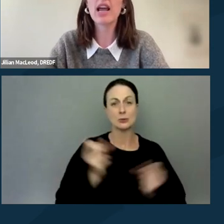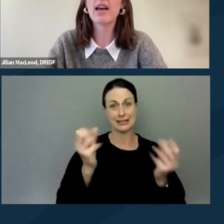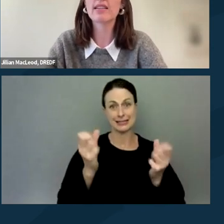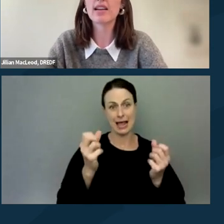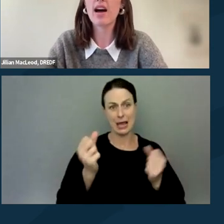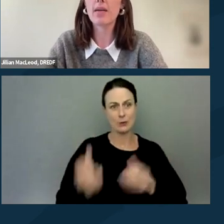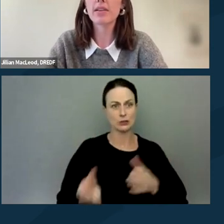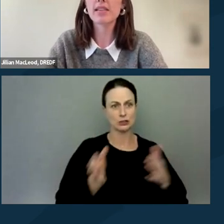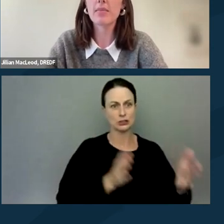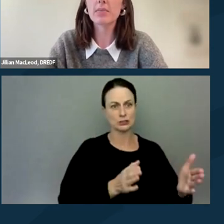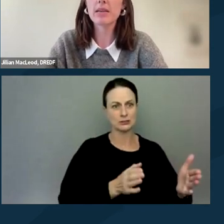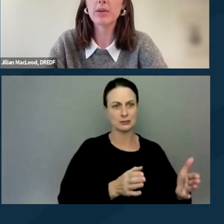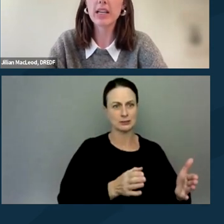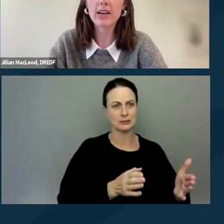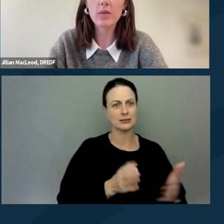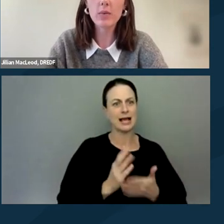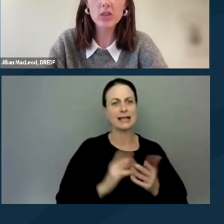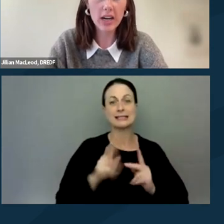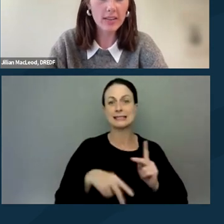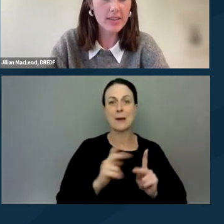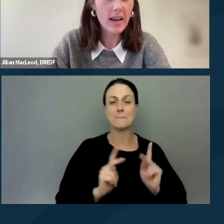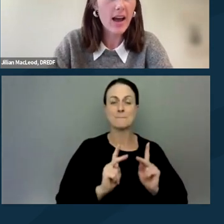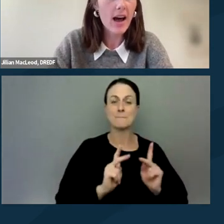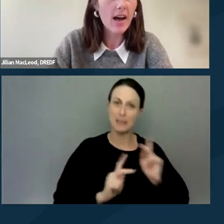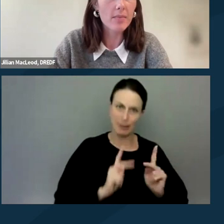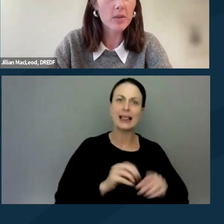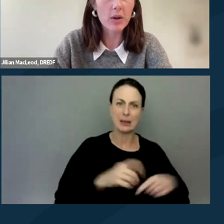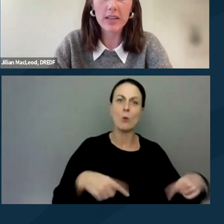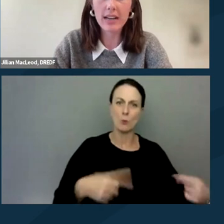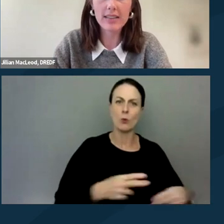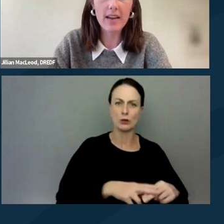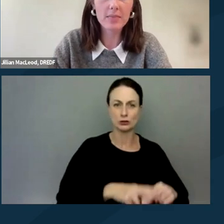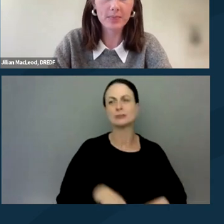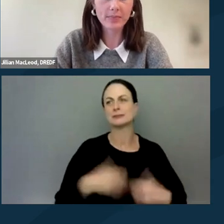and some people in wheelchairs. So we'll go to the next slide.